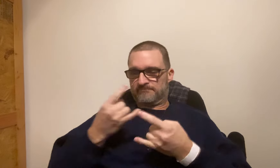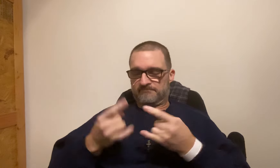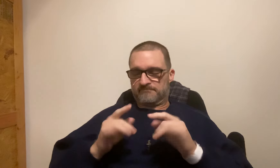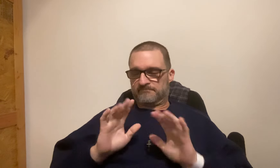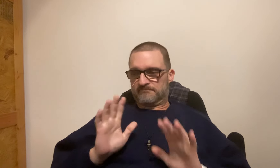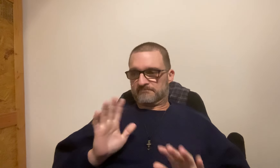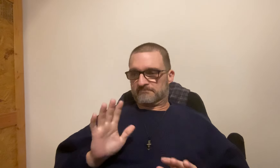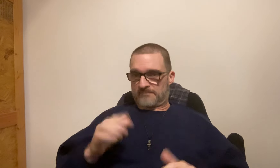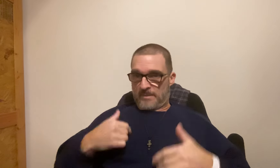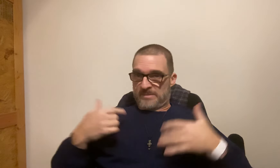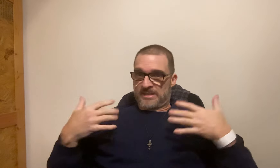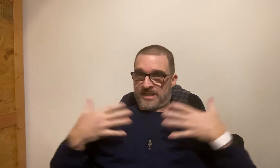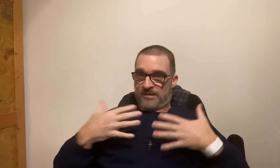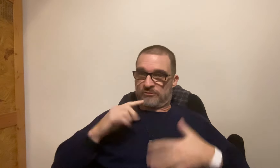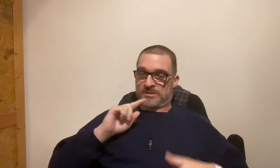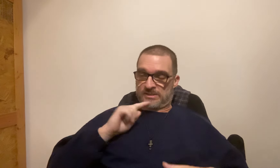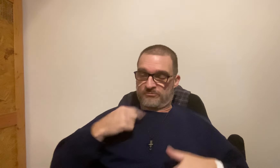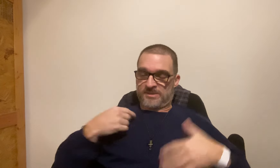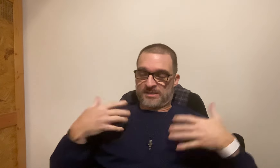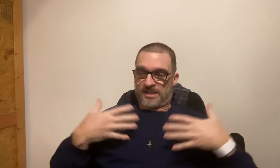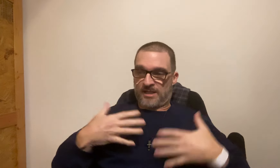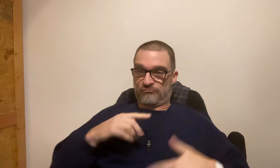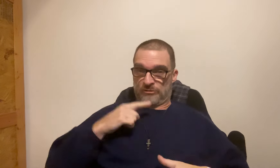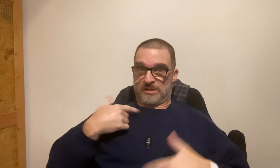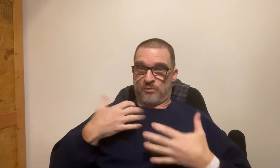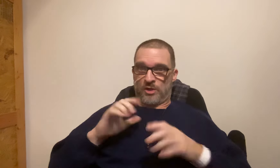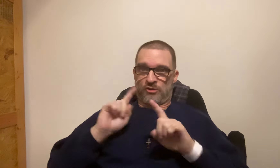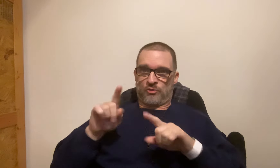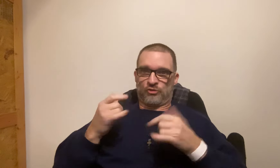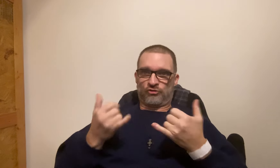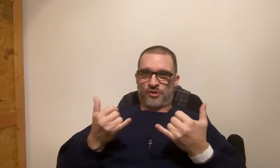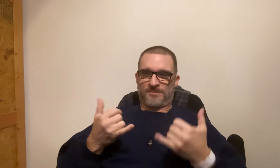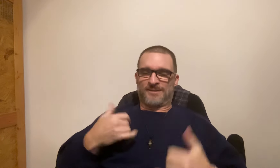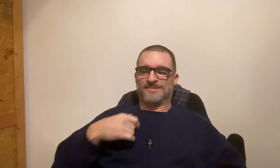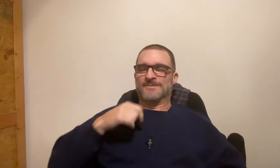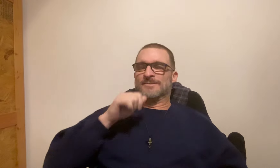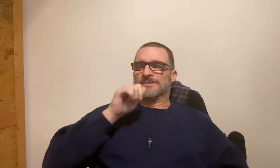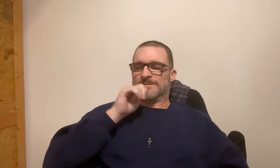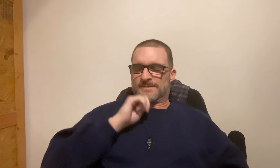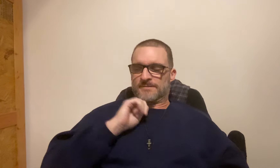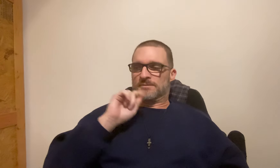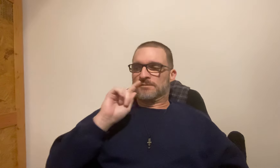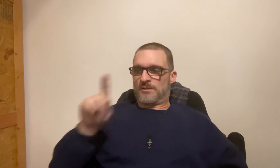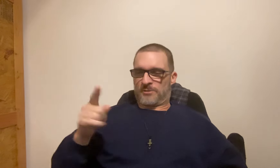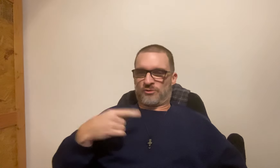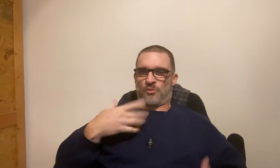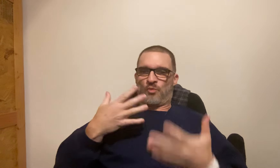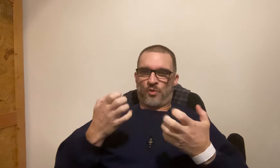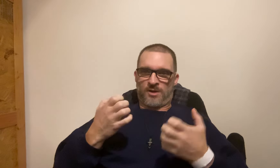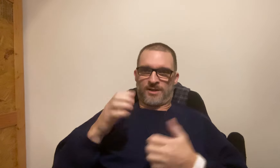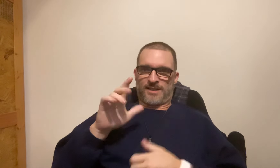or spewing out lies. *None of that* I'm scared, I'm seriously scared. I really don't want to go today. But I have to deal with it and go.